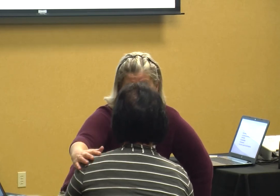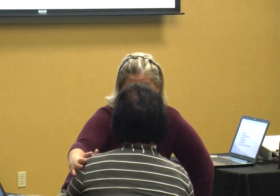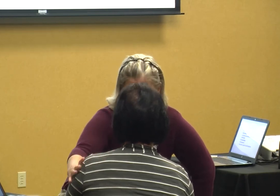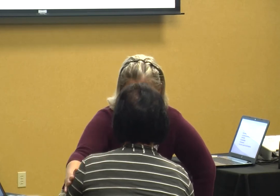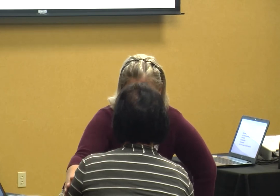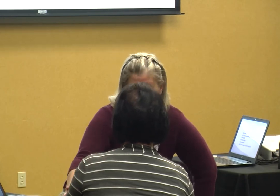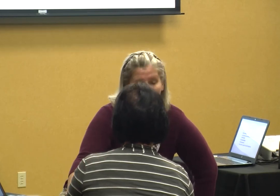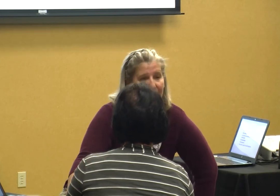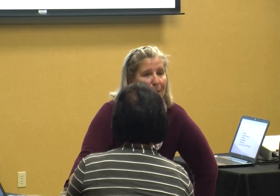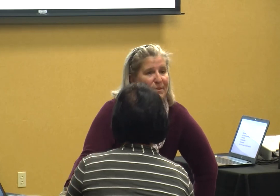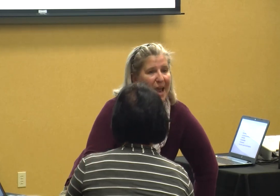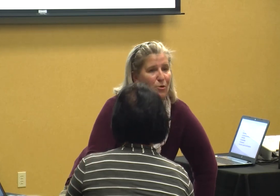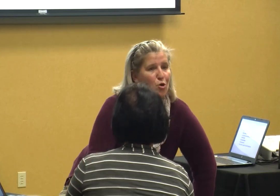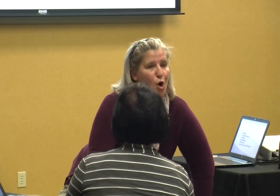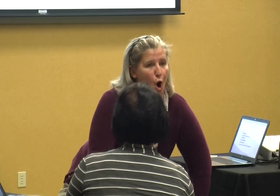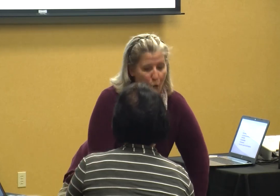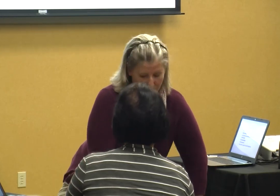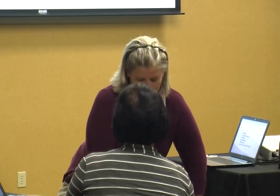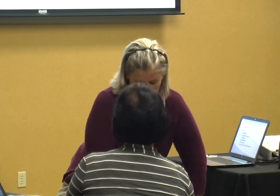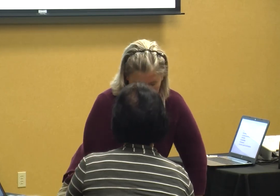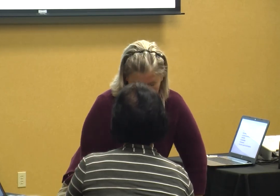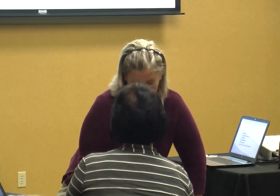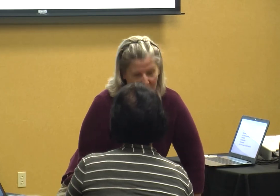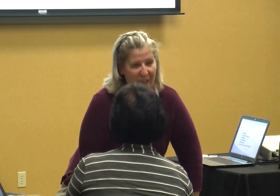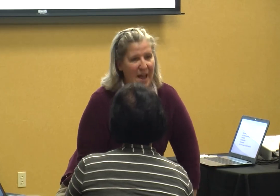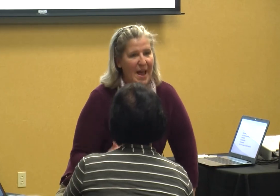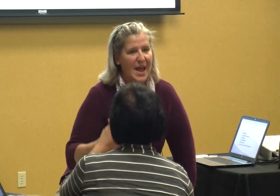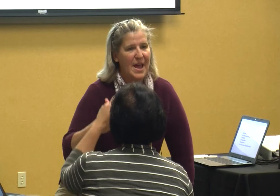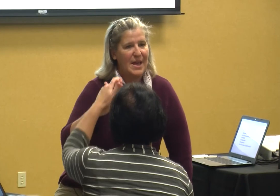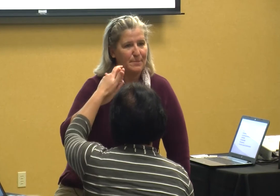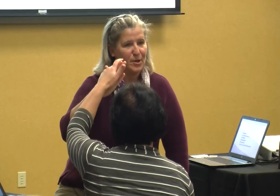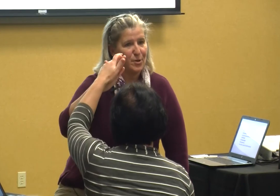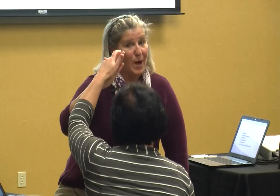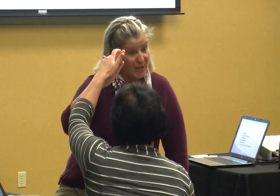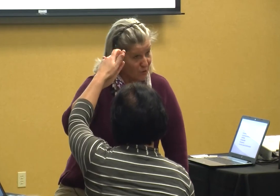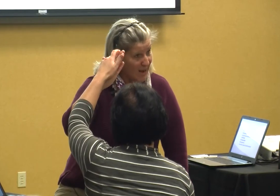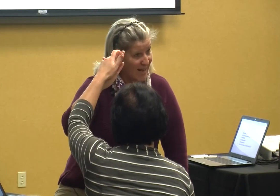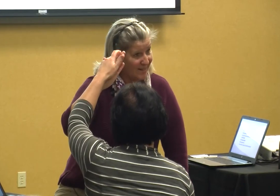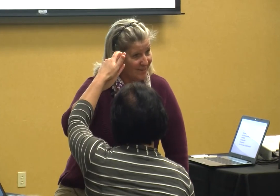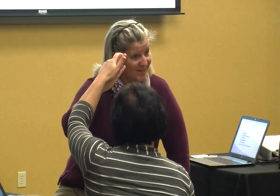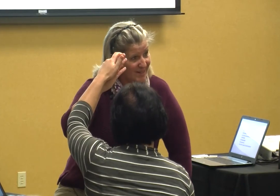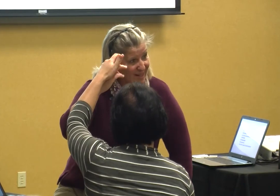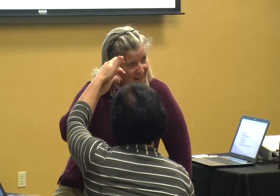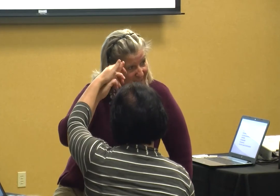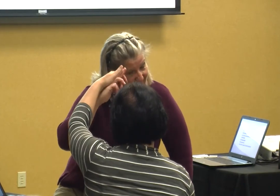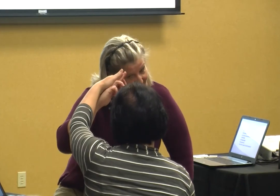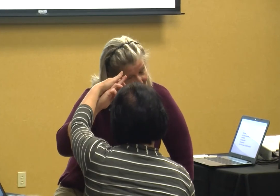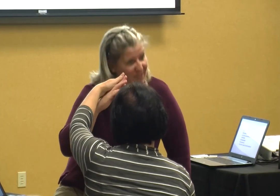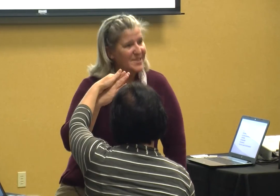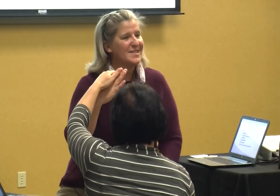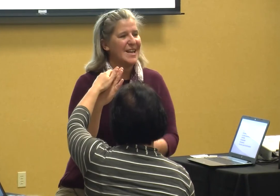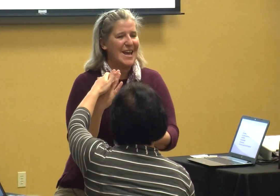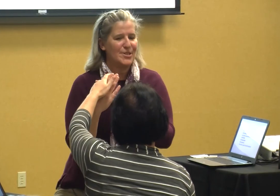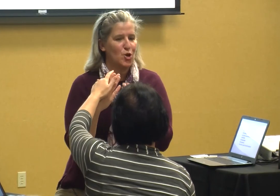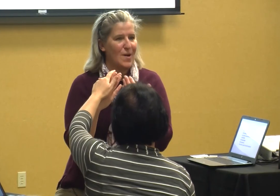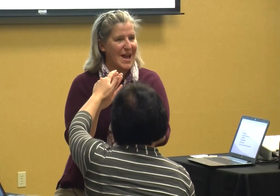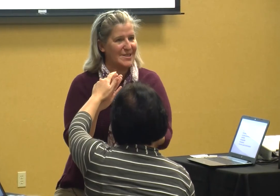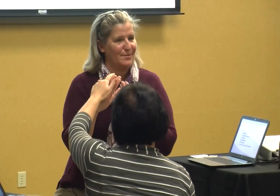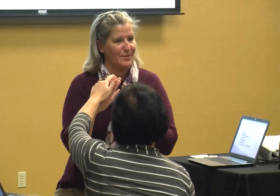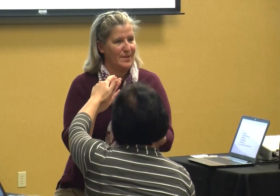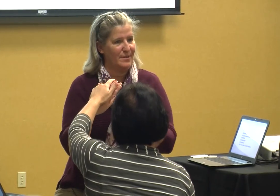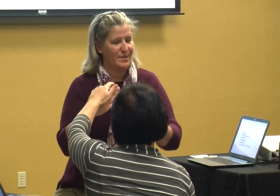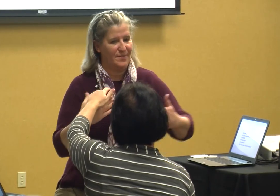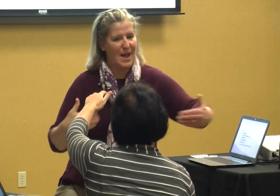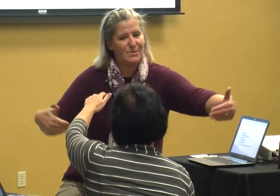then I'm gonna come down her arm and I'm gonna go underhand and this is interactive that was